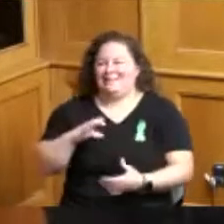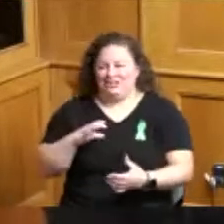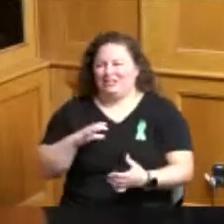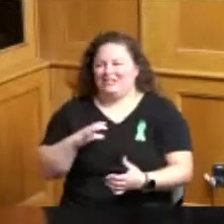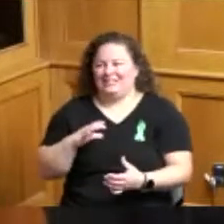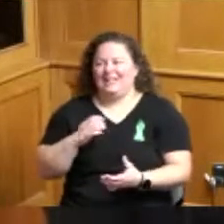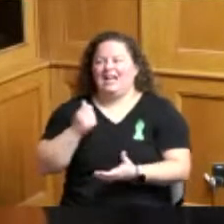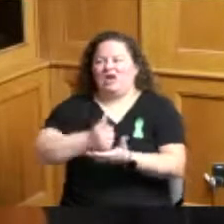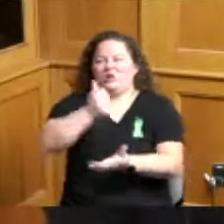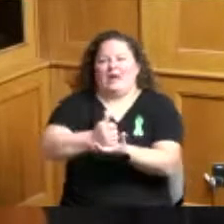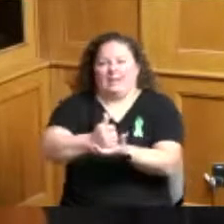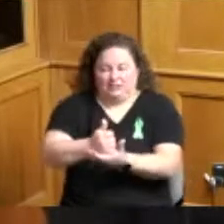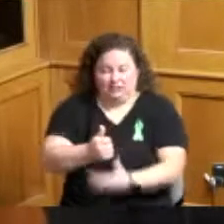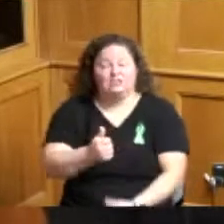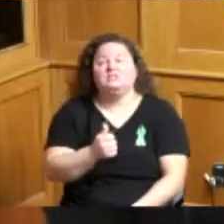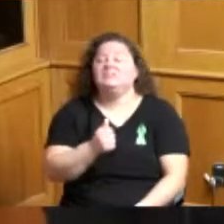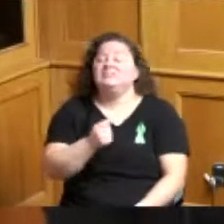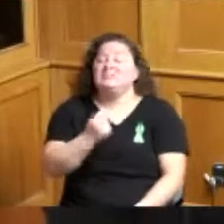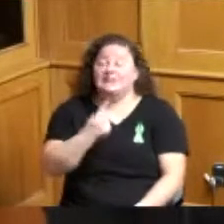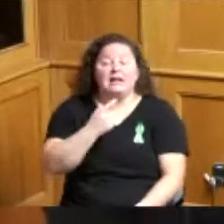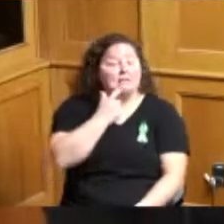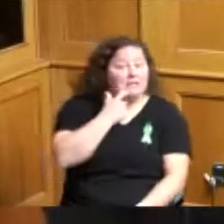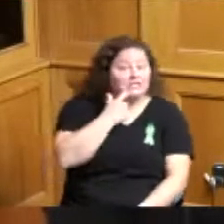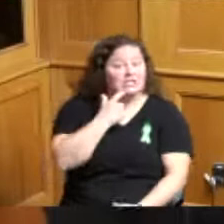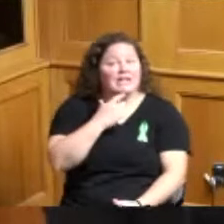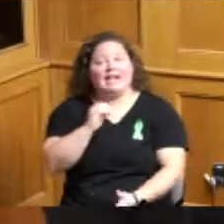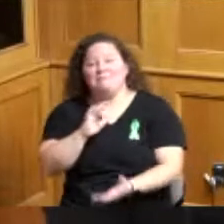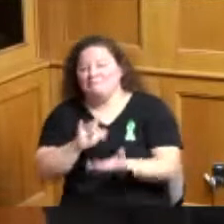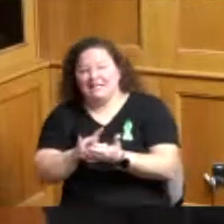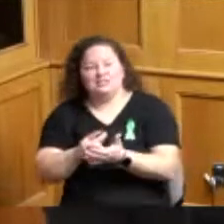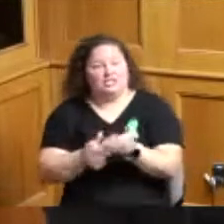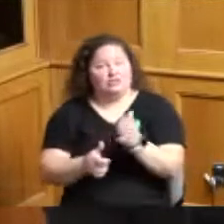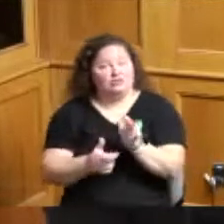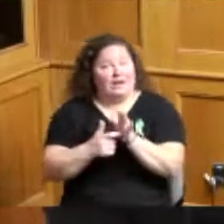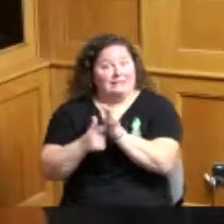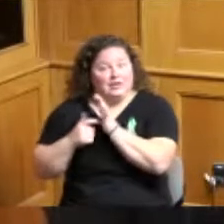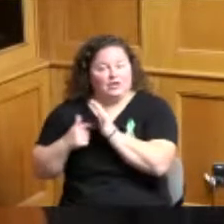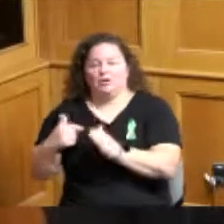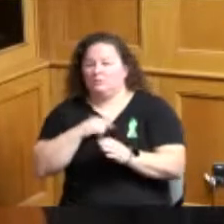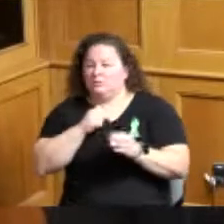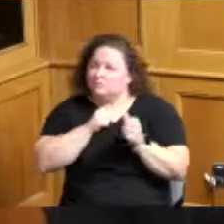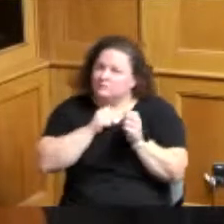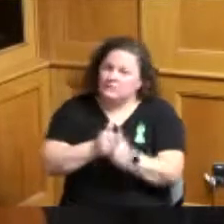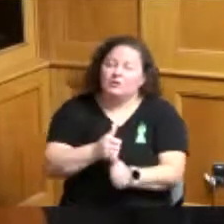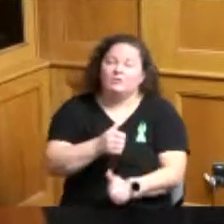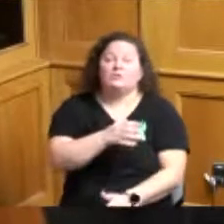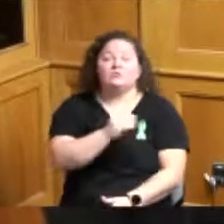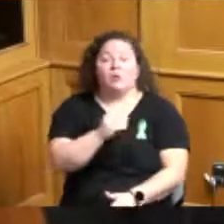of addiction medicine criteria given the cost of living increases funding for core services is more